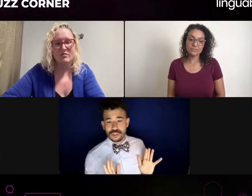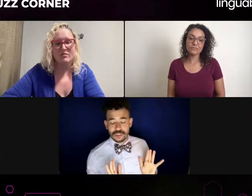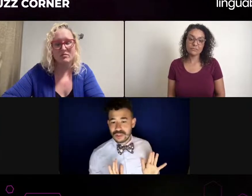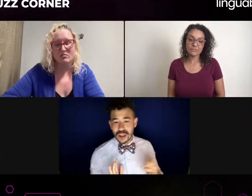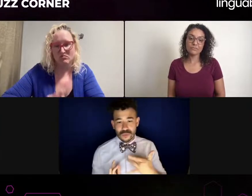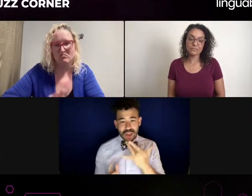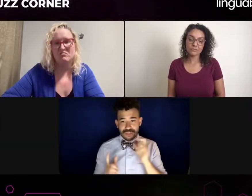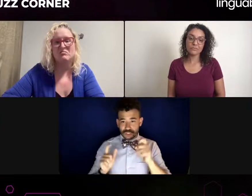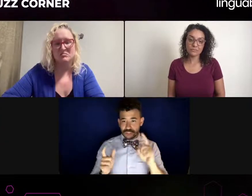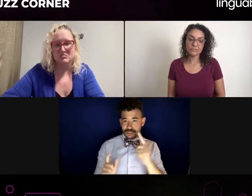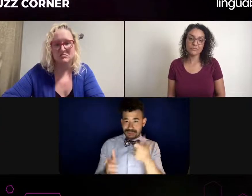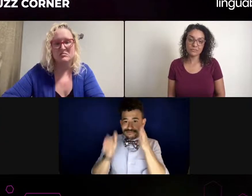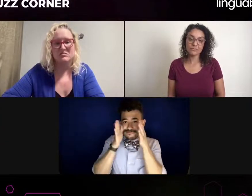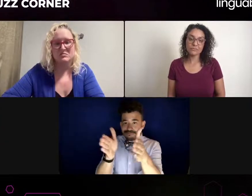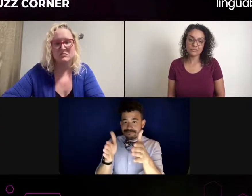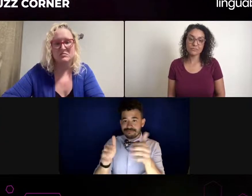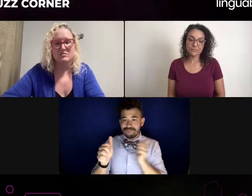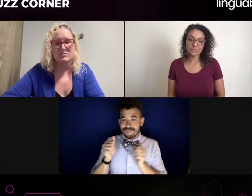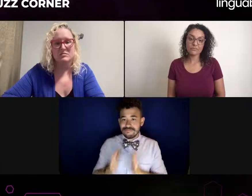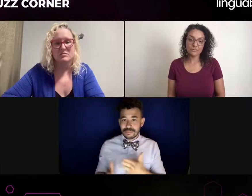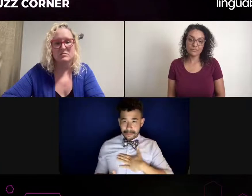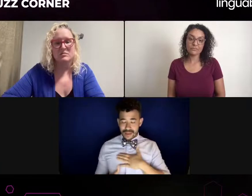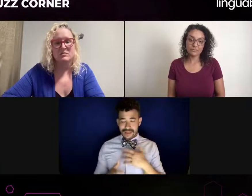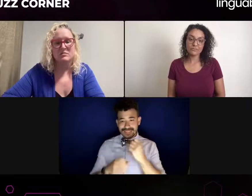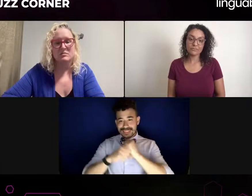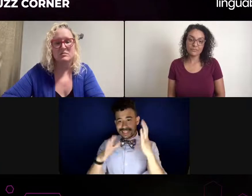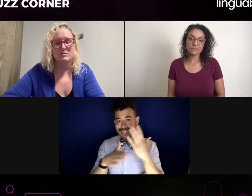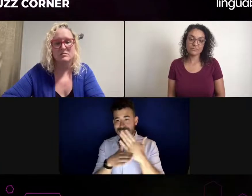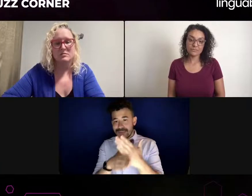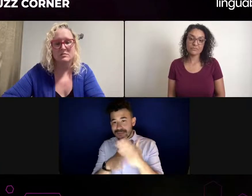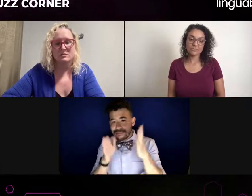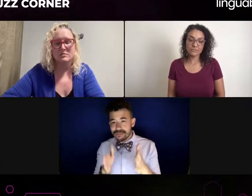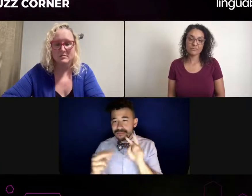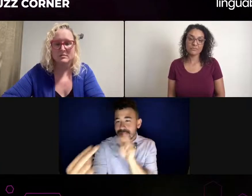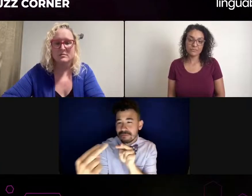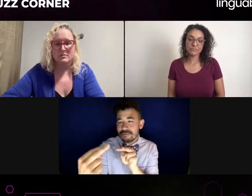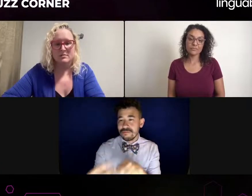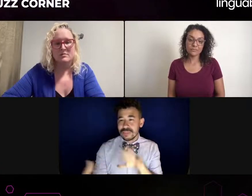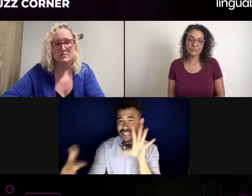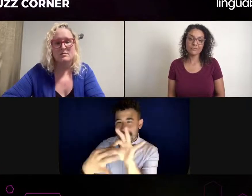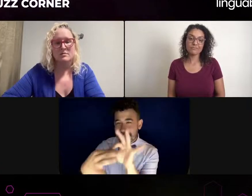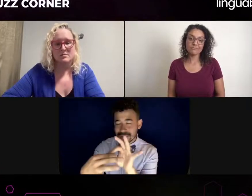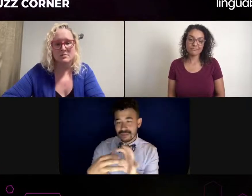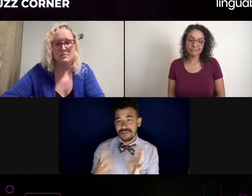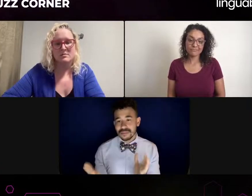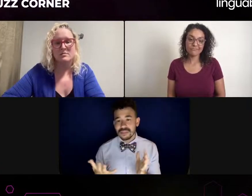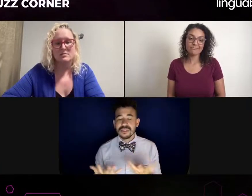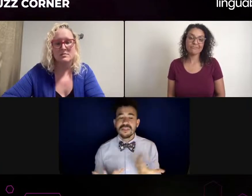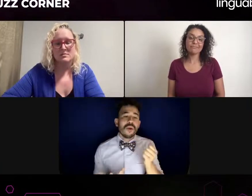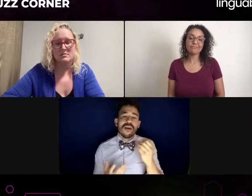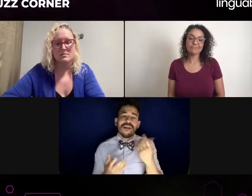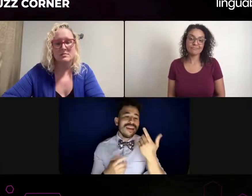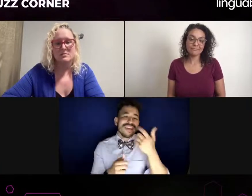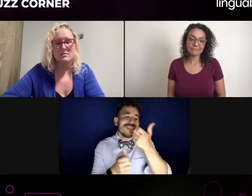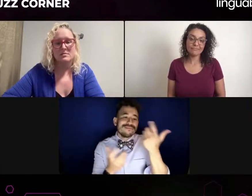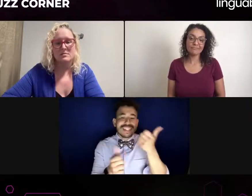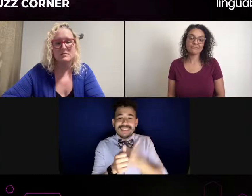that we need to talk about with the interpreting process is if you don't feel comfortable and then your experience with theater is not going to go well.